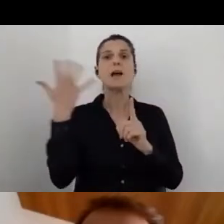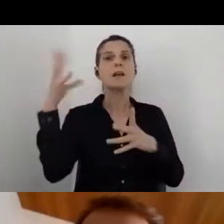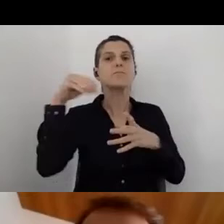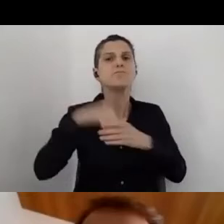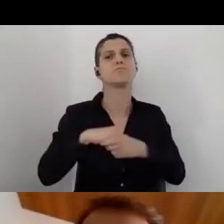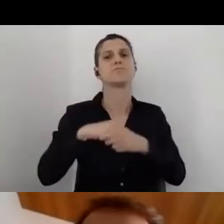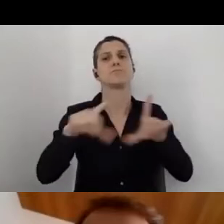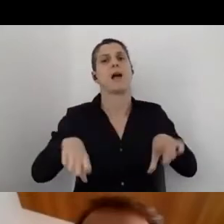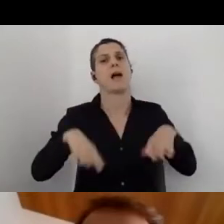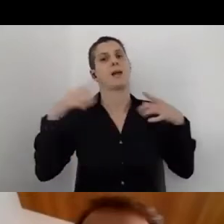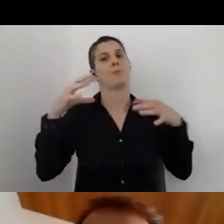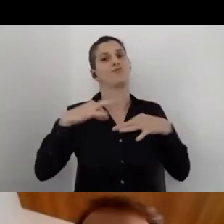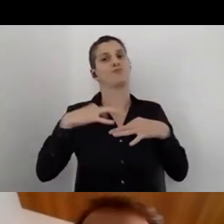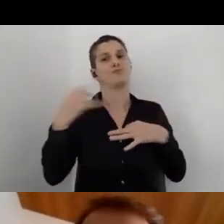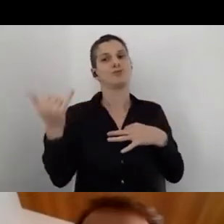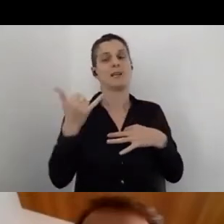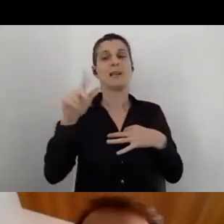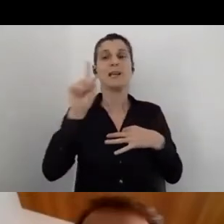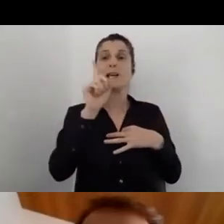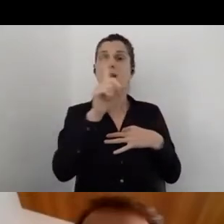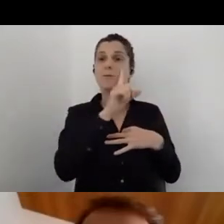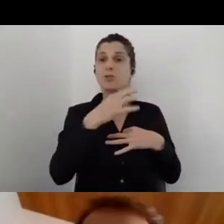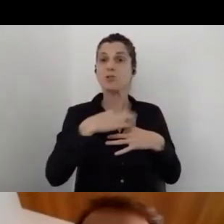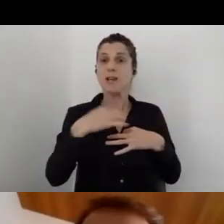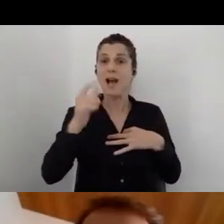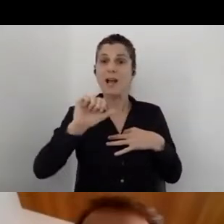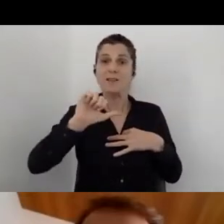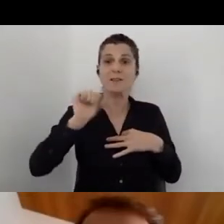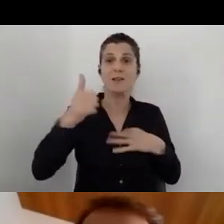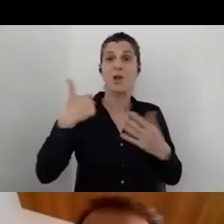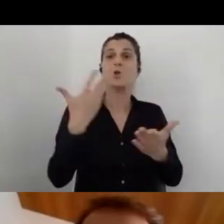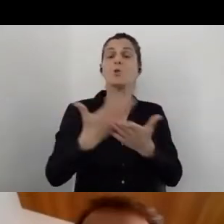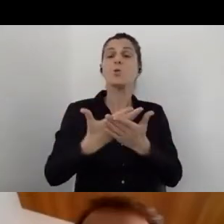My mother is one of the first accessibility consultants in Israel.